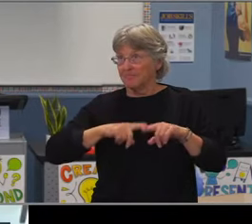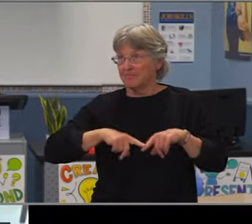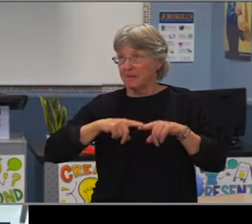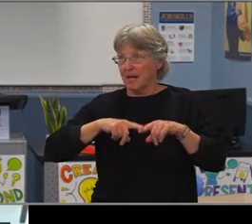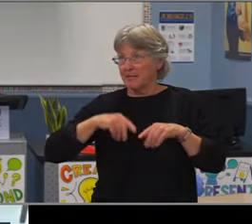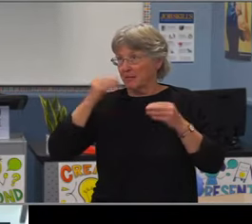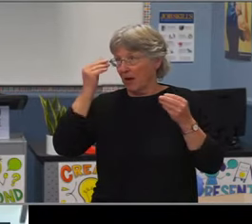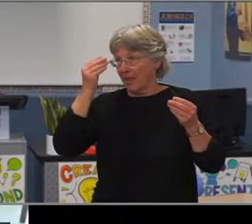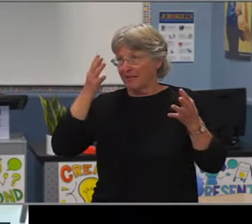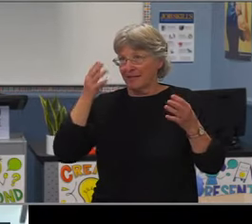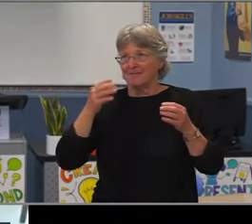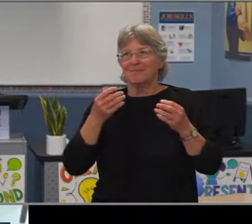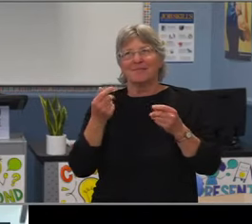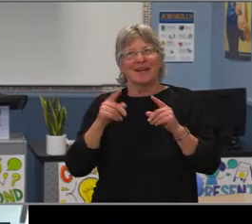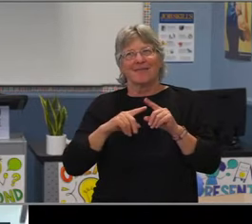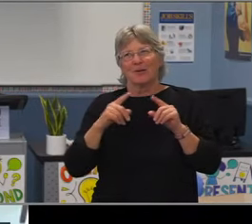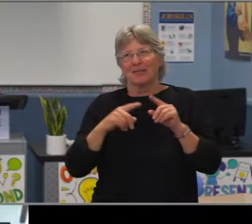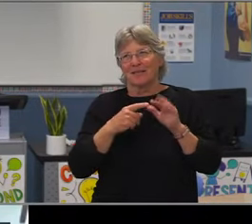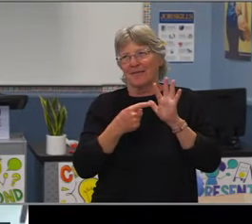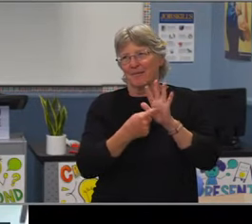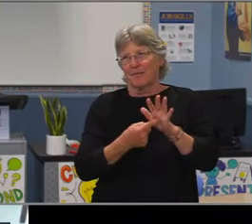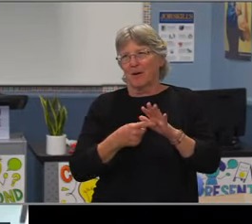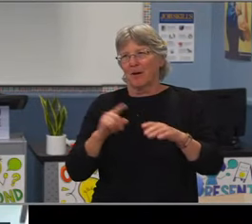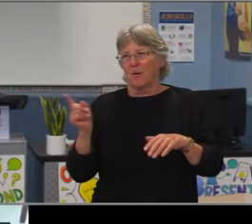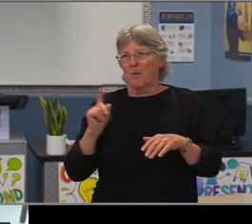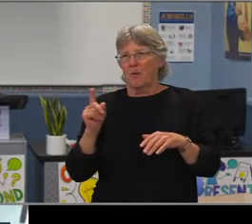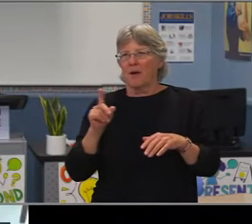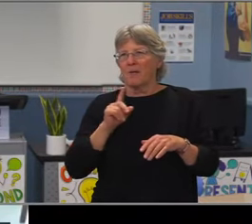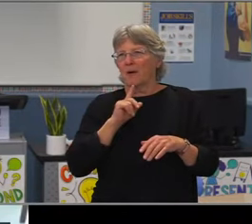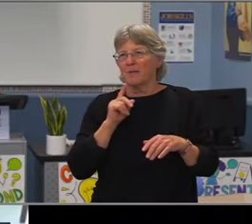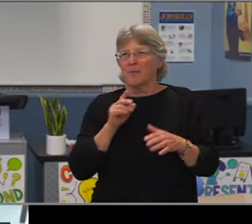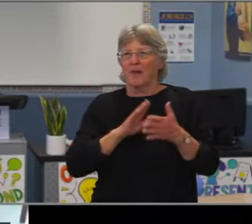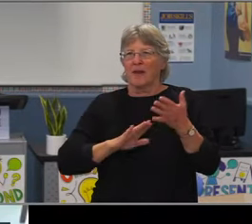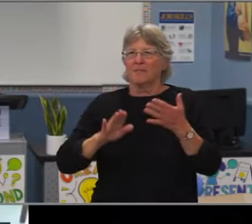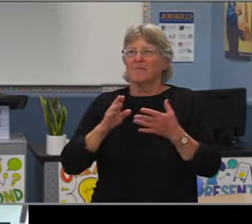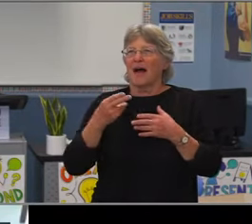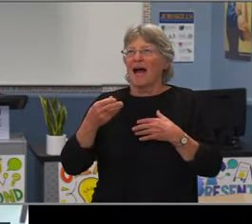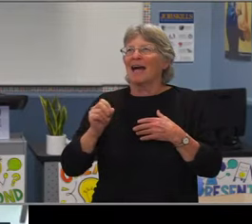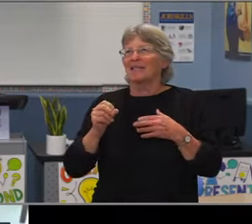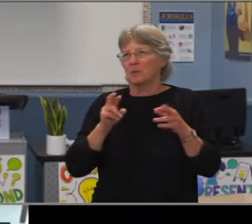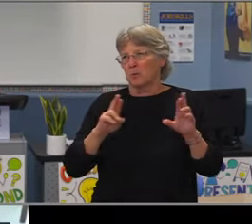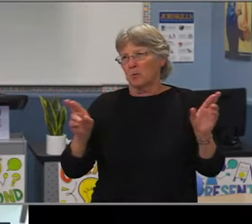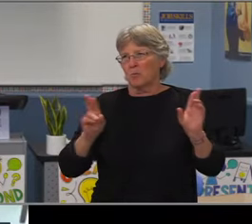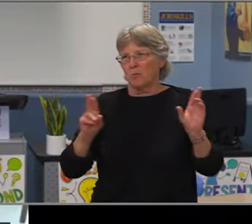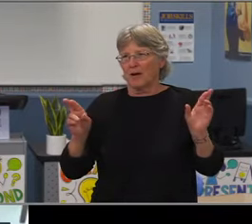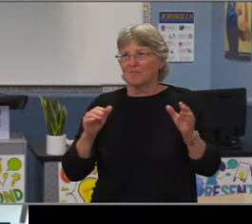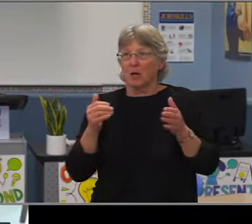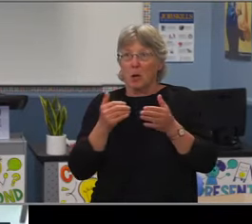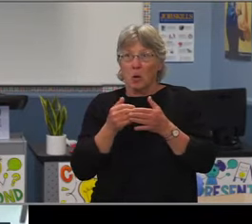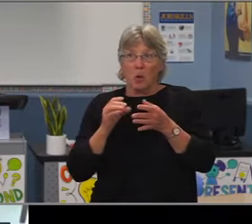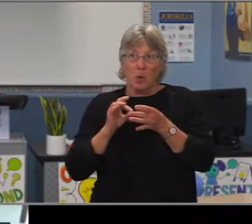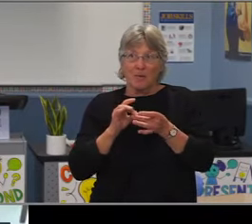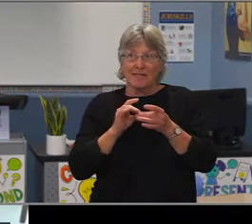And I think that's the number one key is if we make those connections with our students from elementary, middle, there'll be more successful in high school.